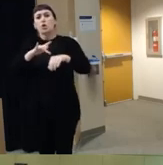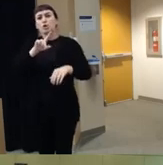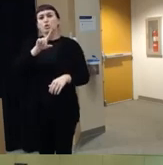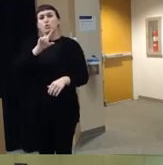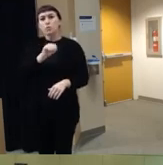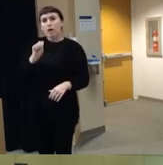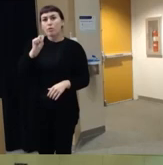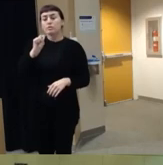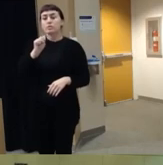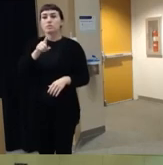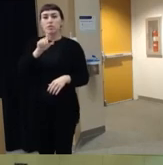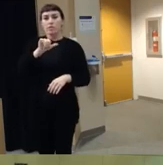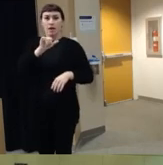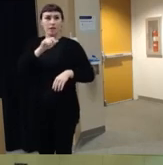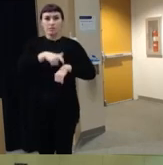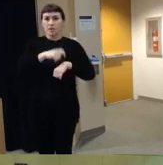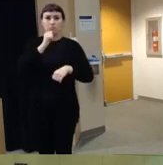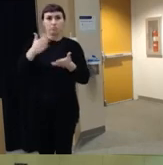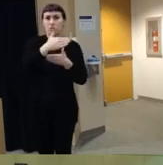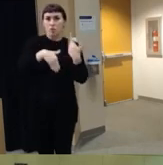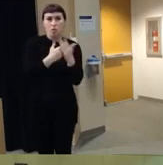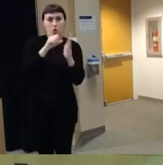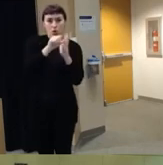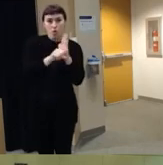and at the time they weren't collecting data from all states and they've kind of started with like